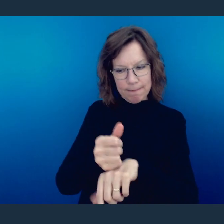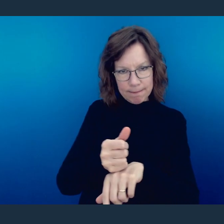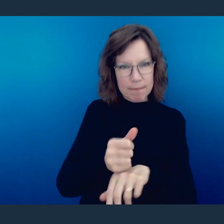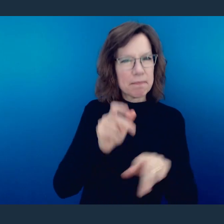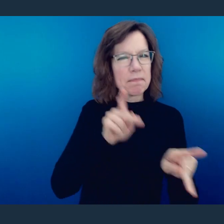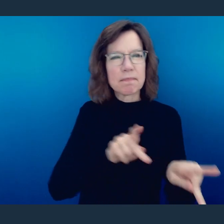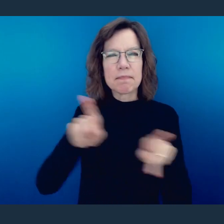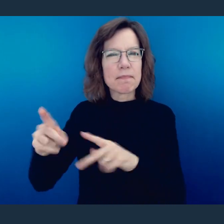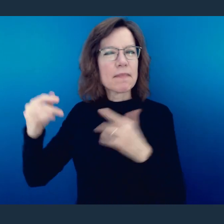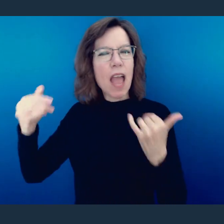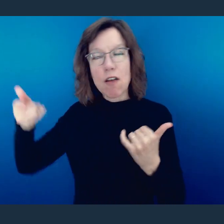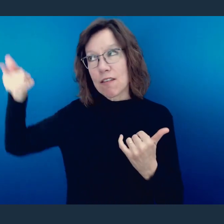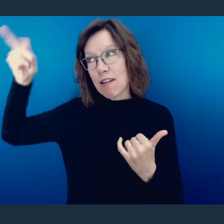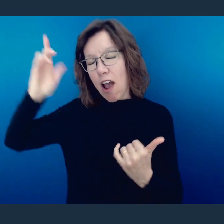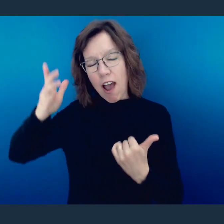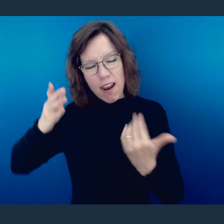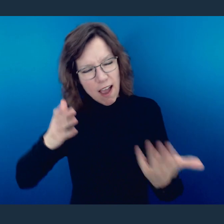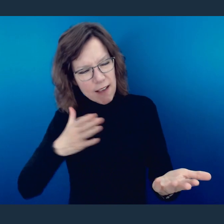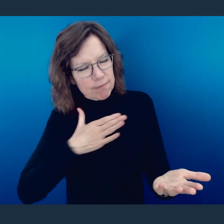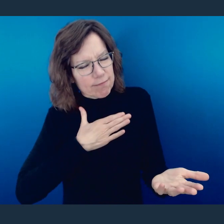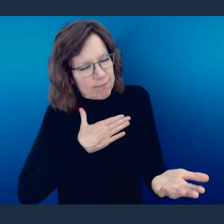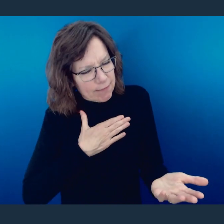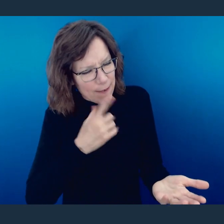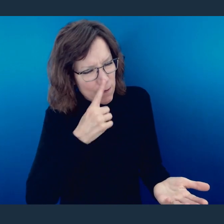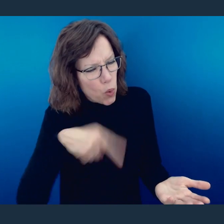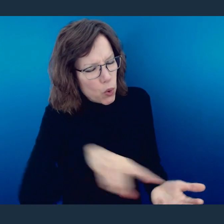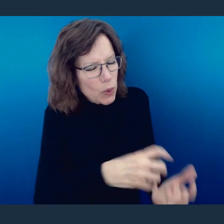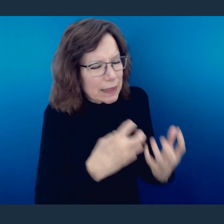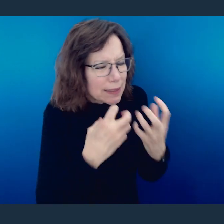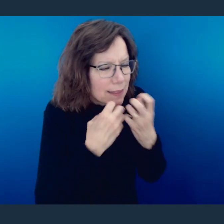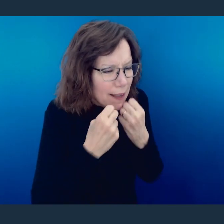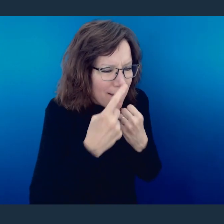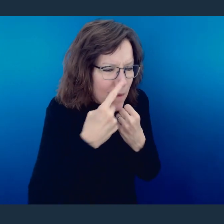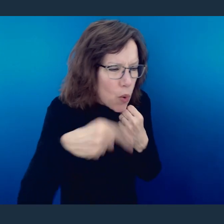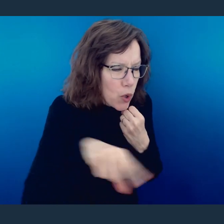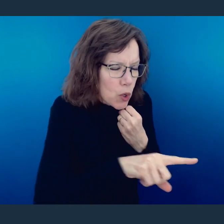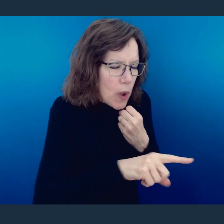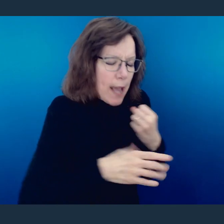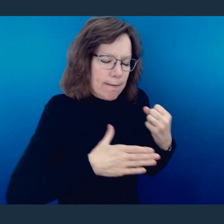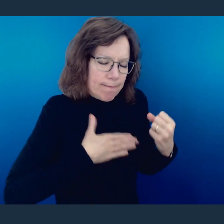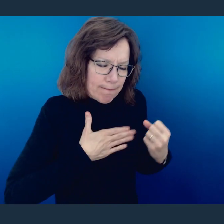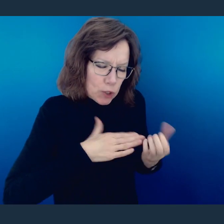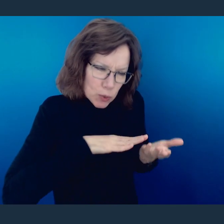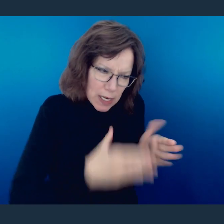and even now has extended His mercy toward you and I.